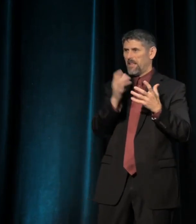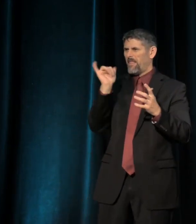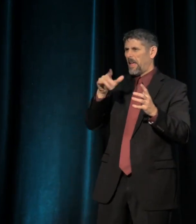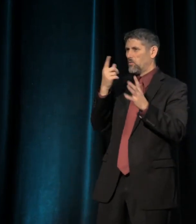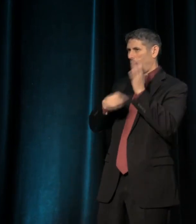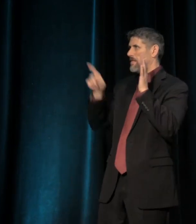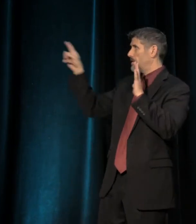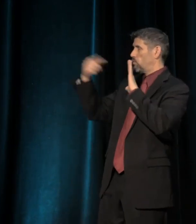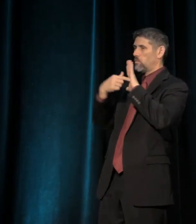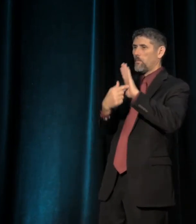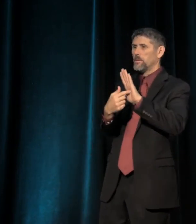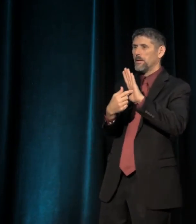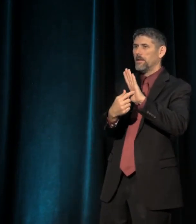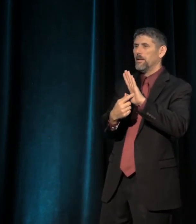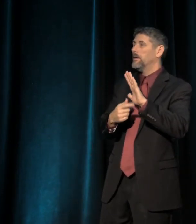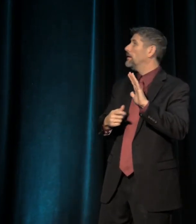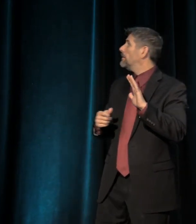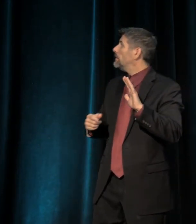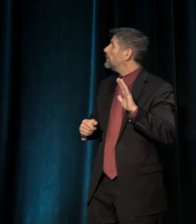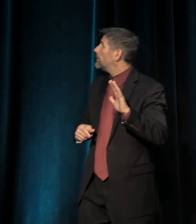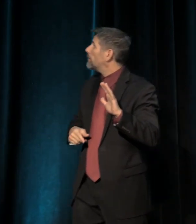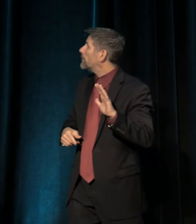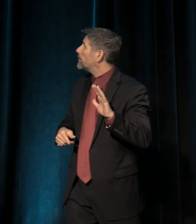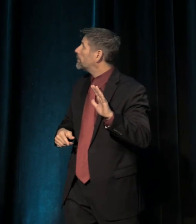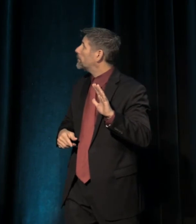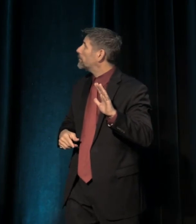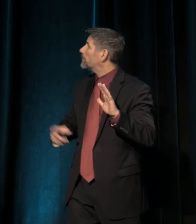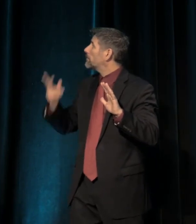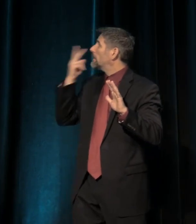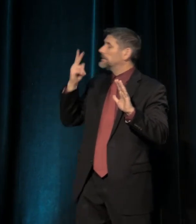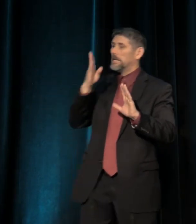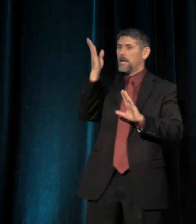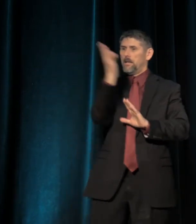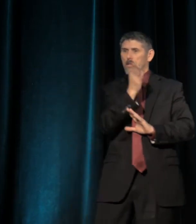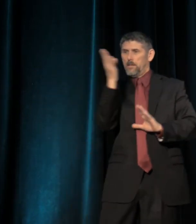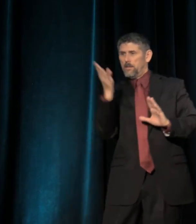And the areas of diagonal lines show where diversity is decreasing, right?